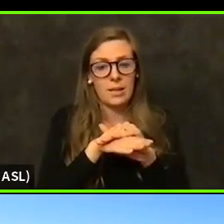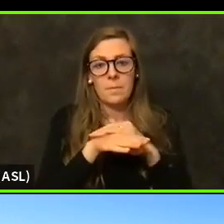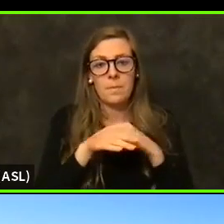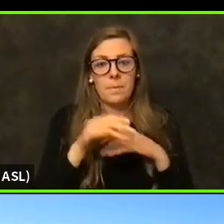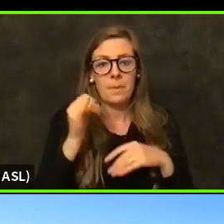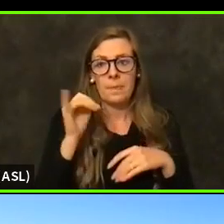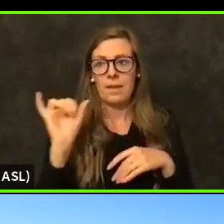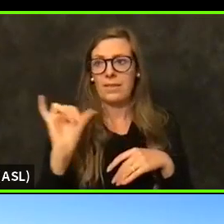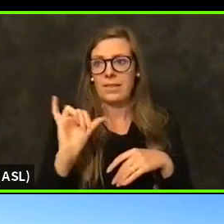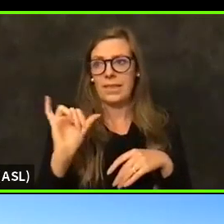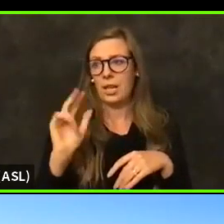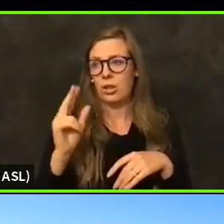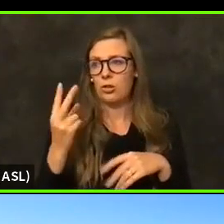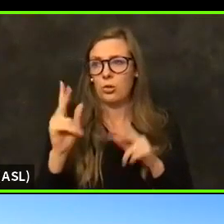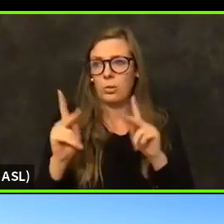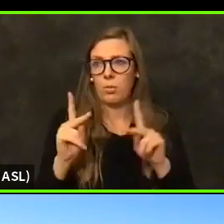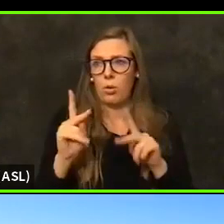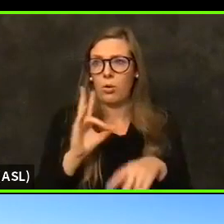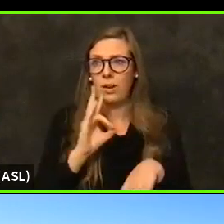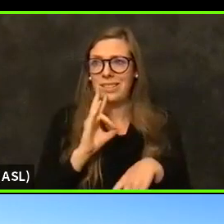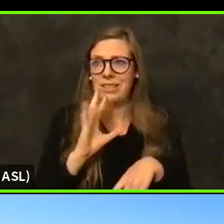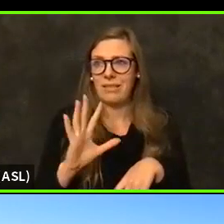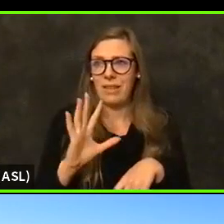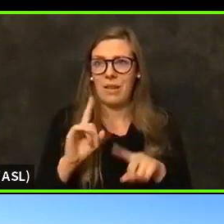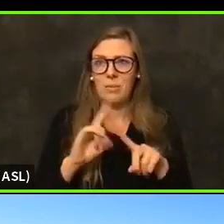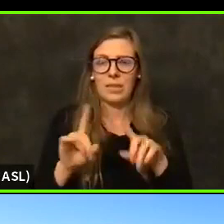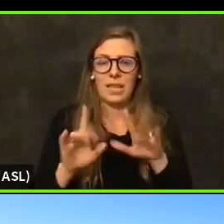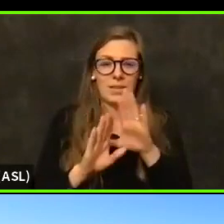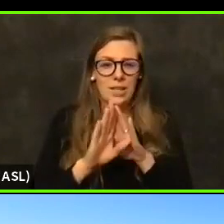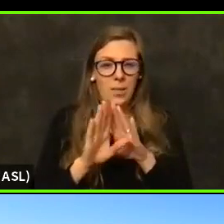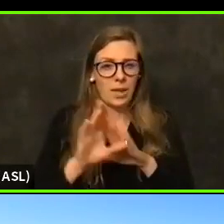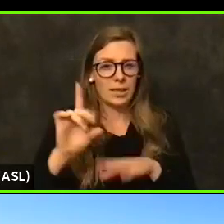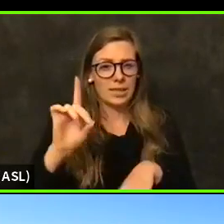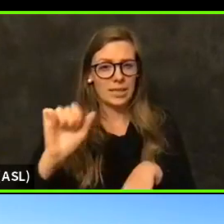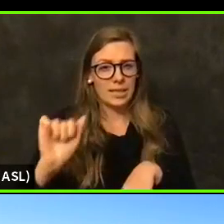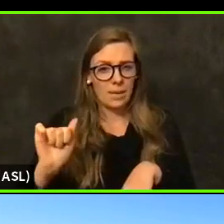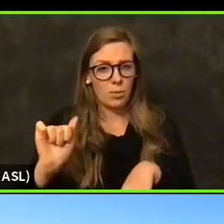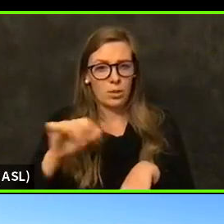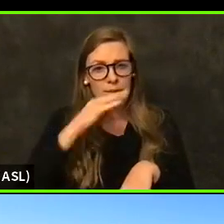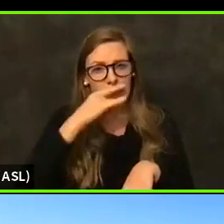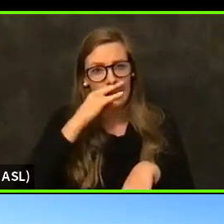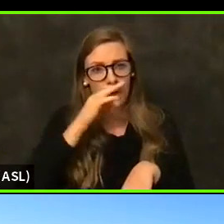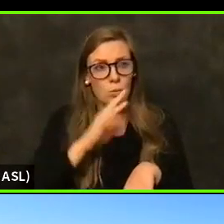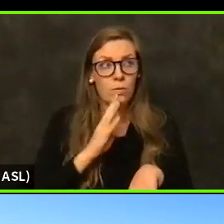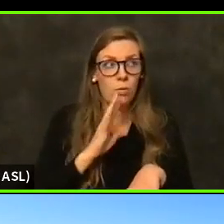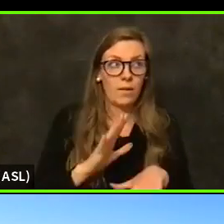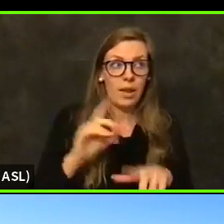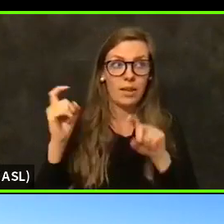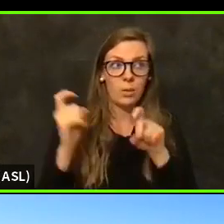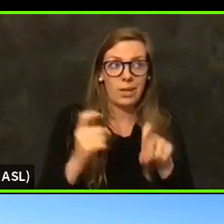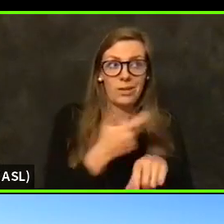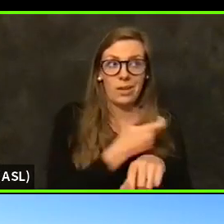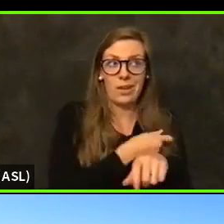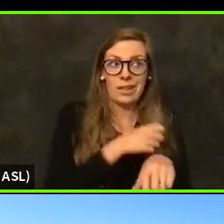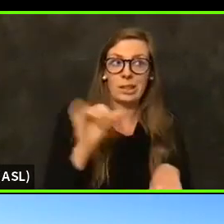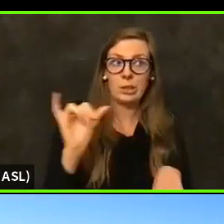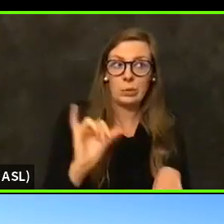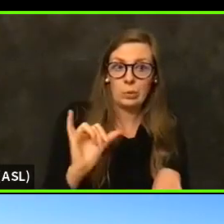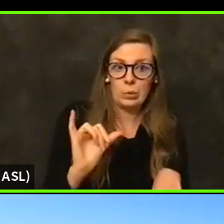who are seventy five, but they have a developmentally disabled kid who's forty five, can we give him the vaccine too, if we have farm worker show up.